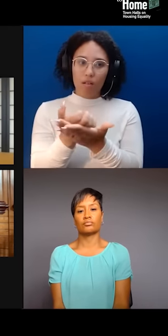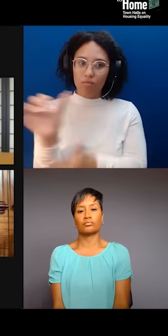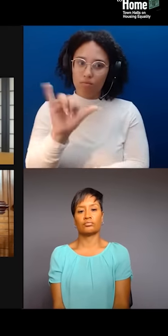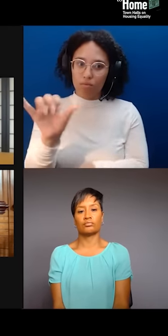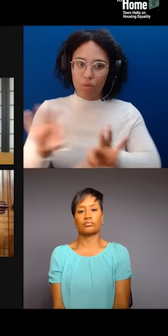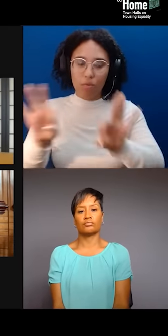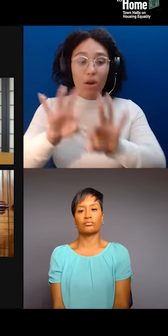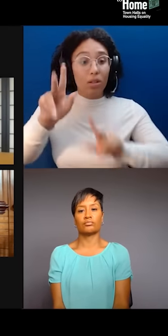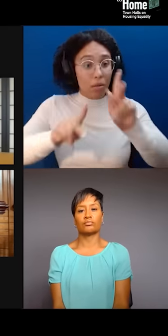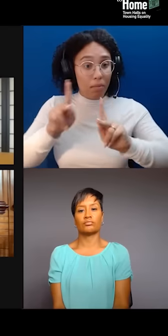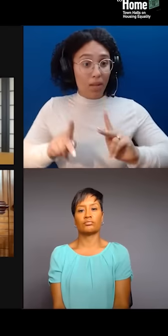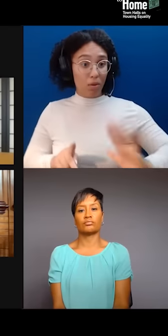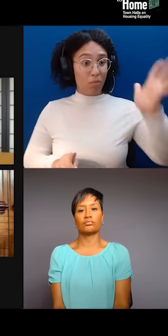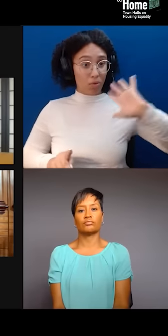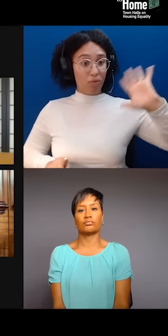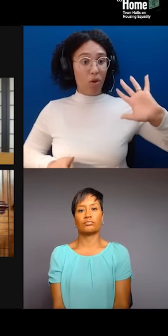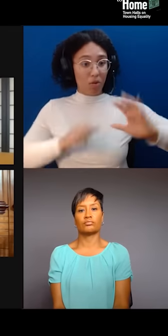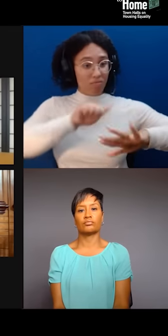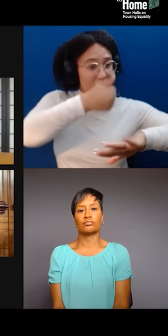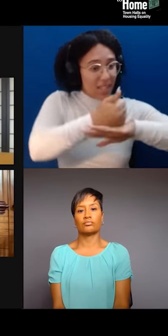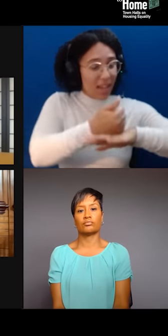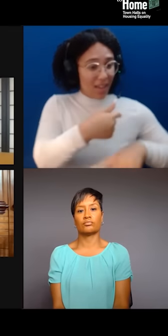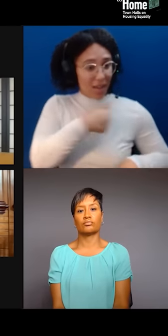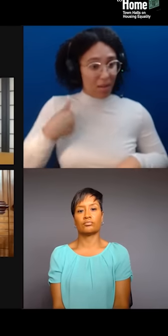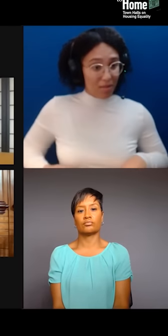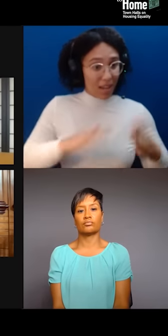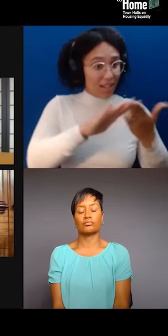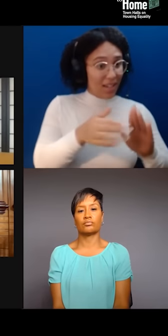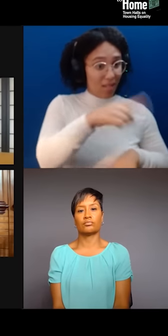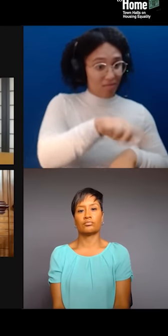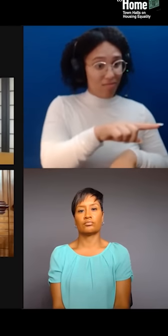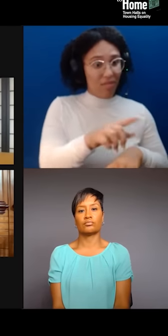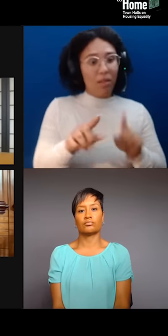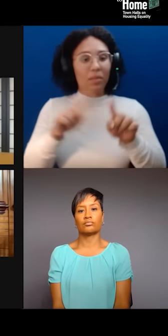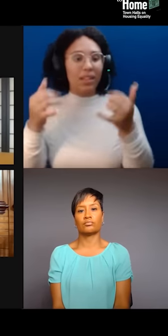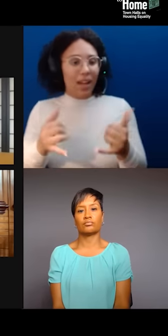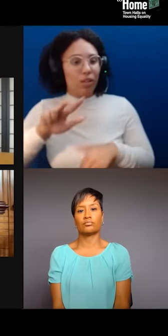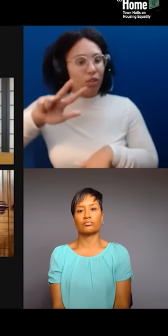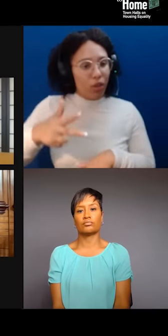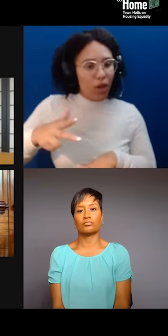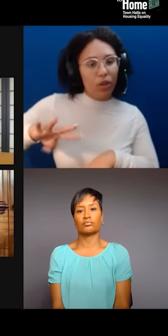Right? We have third, fourth generation Chinese Americans who are coming back and saying, "We don't want the poor working class immigrant families